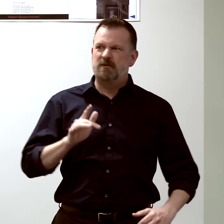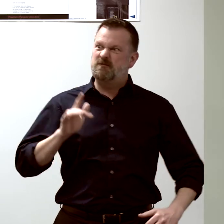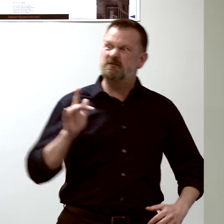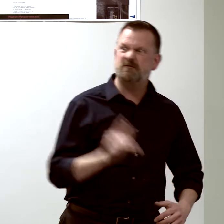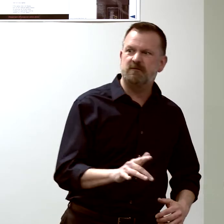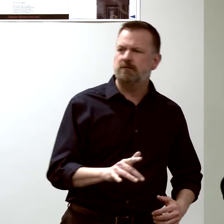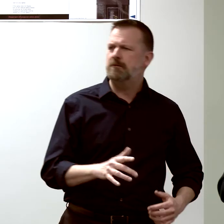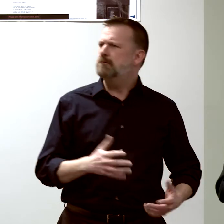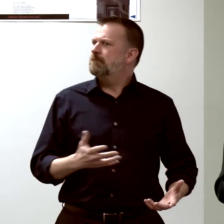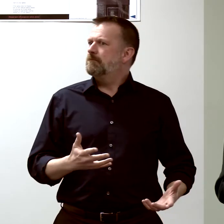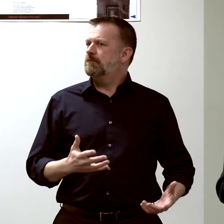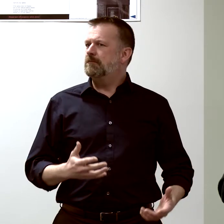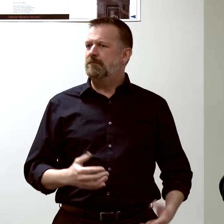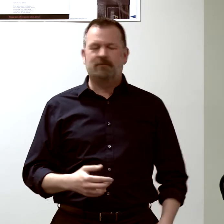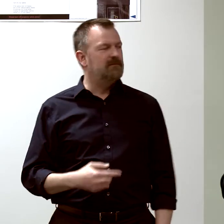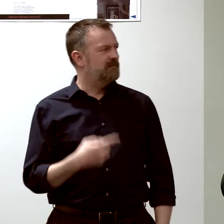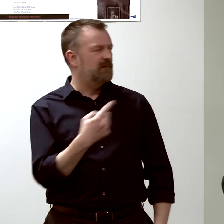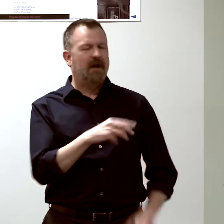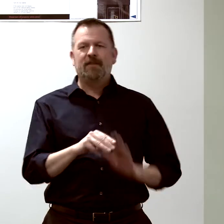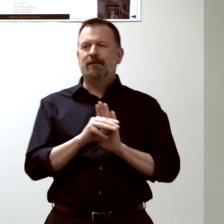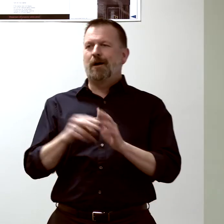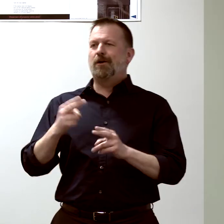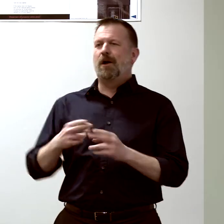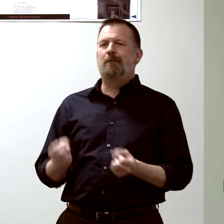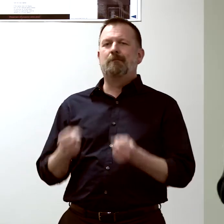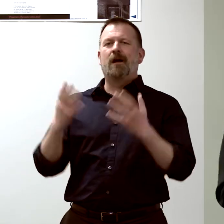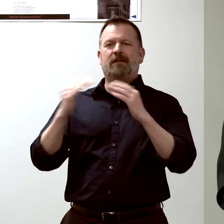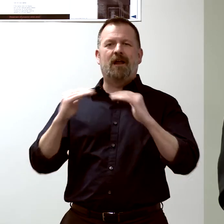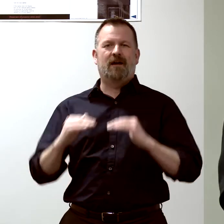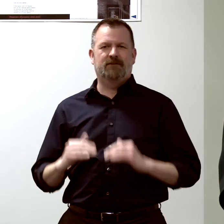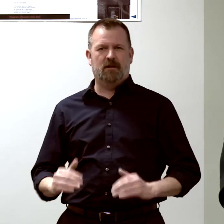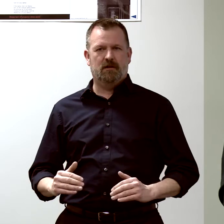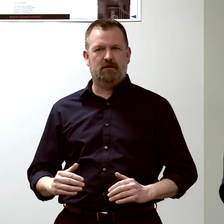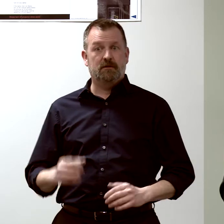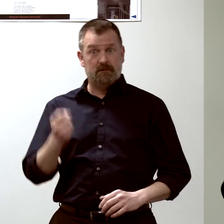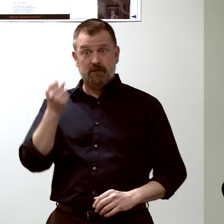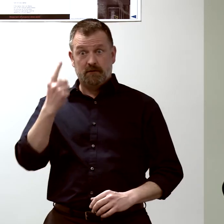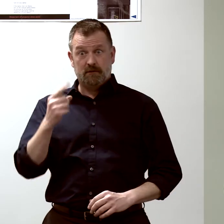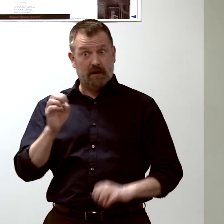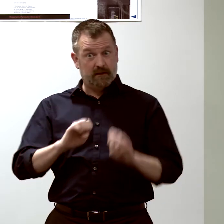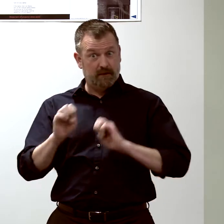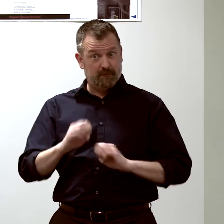So this is multilevel modeling. Now, we do the experiments in the laboratory